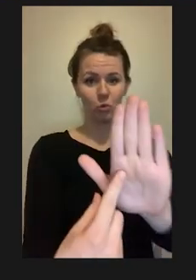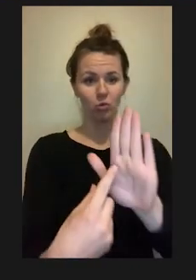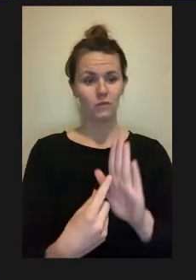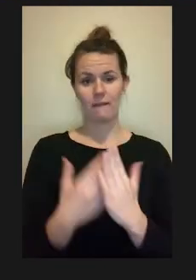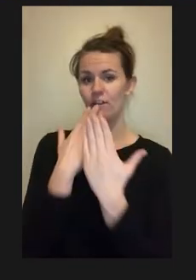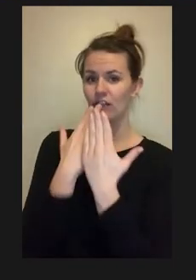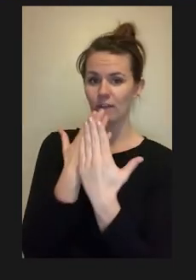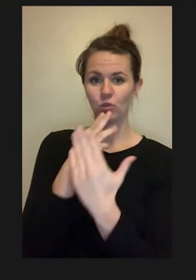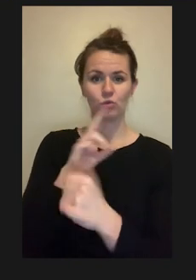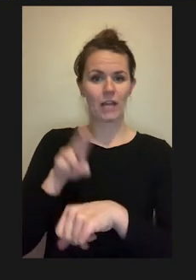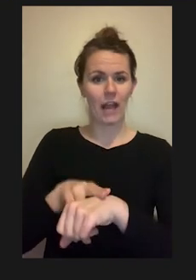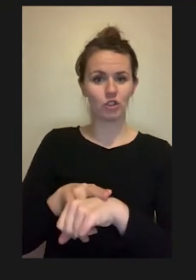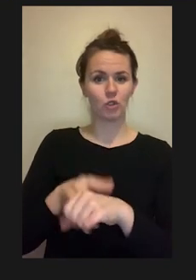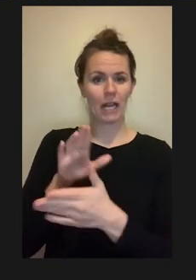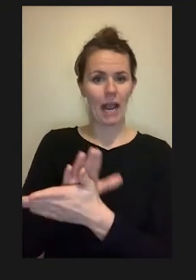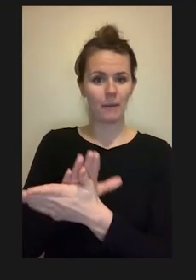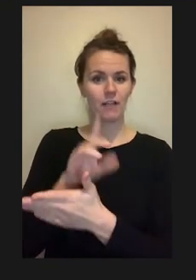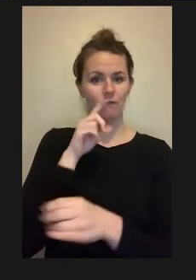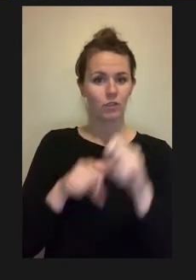of Sciences, Engineering and Medicine